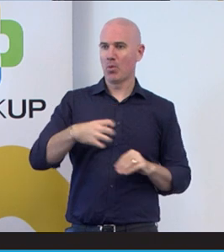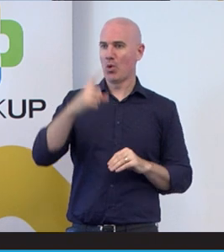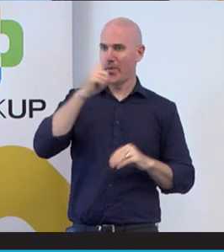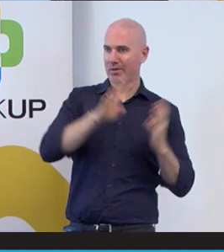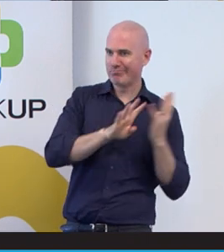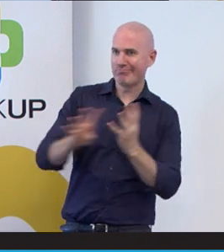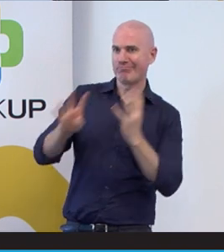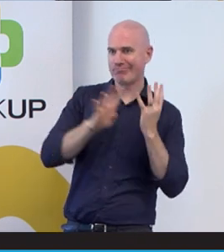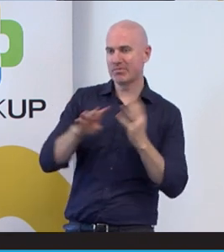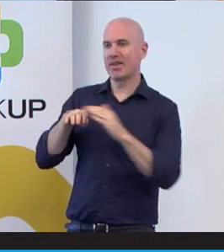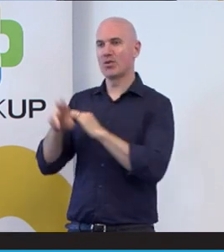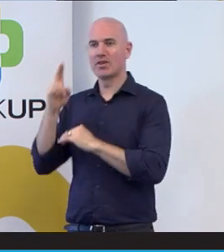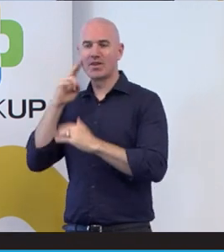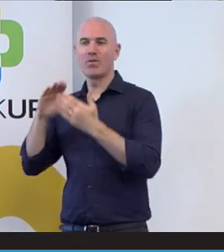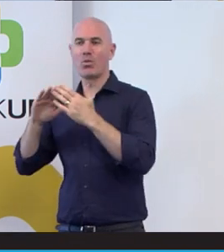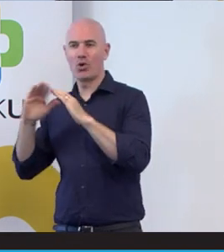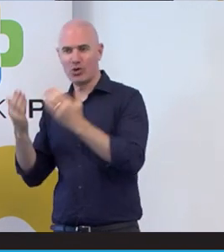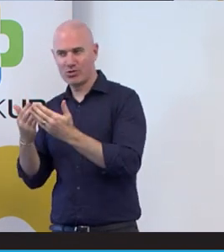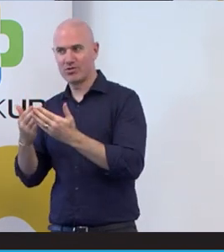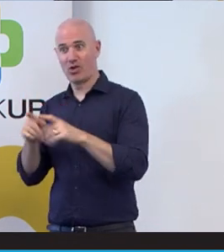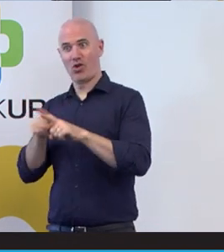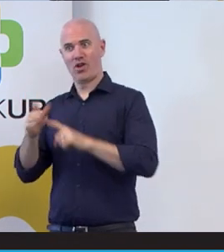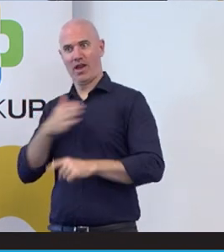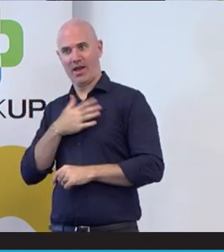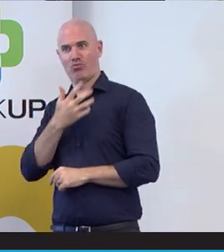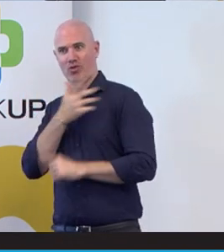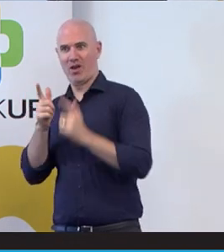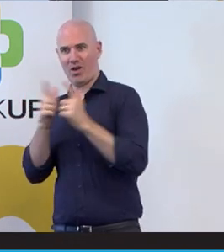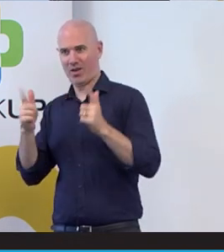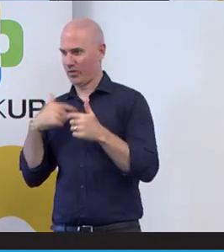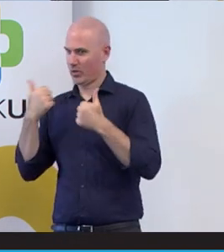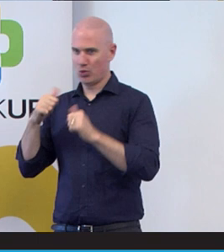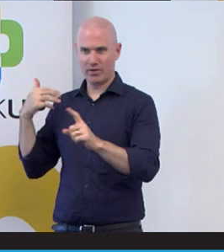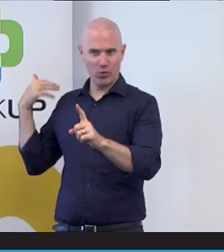world and learn that proud language that we've been using over the years.